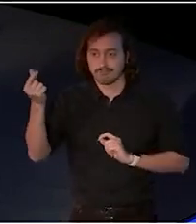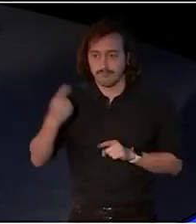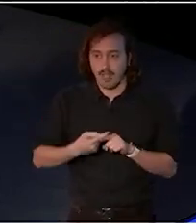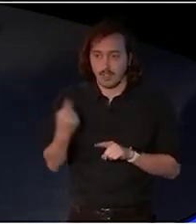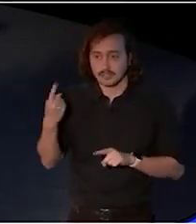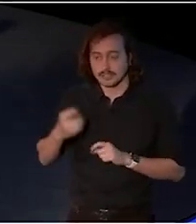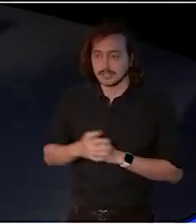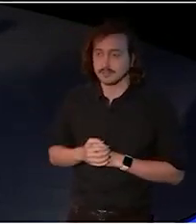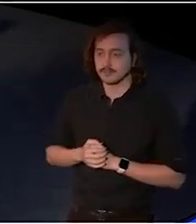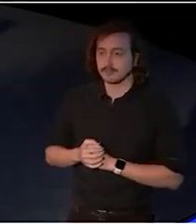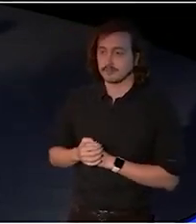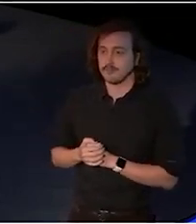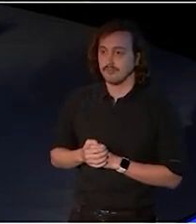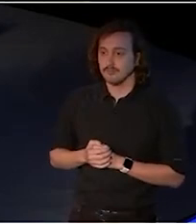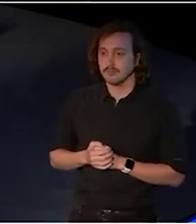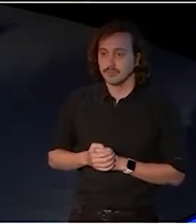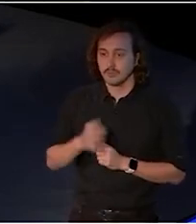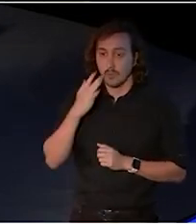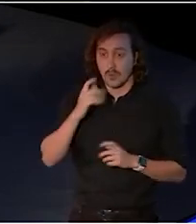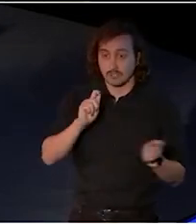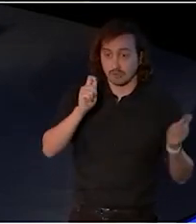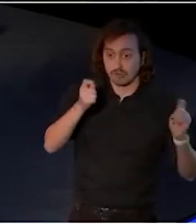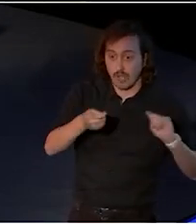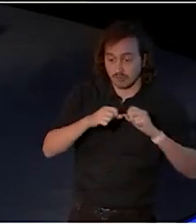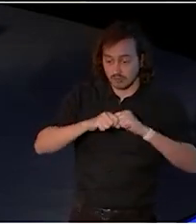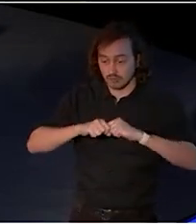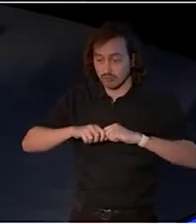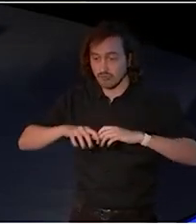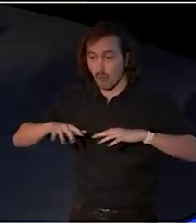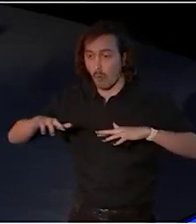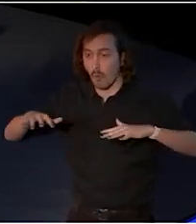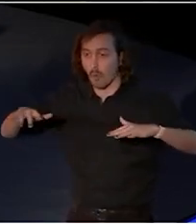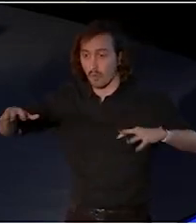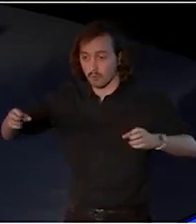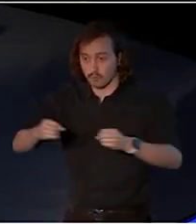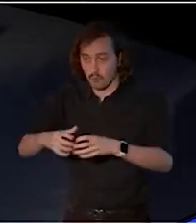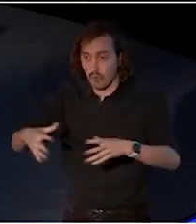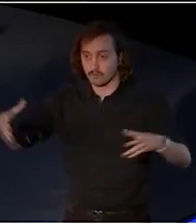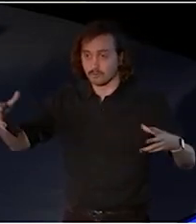it's imperative that our creative industries continue to change and grow with it.